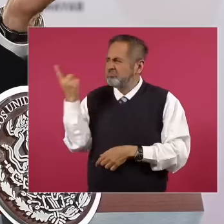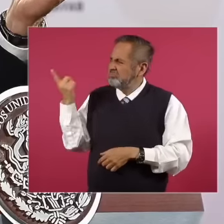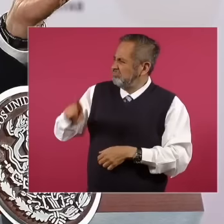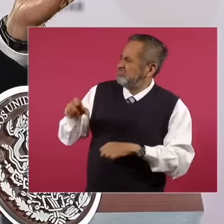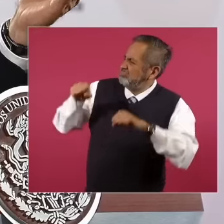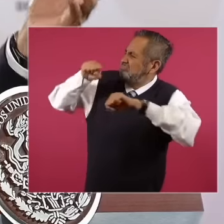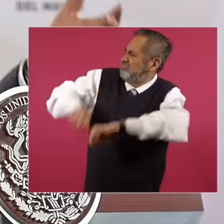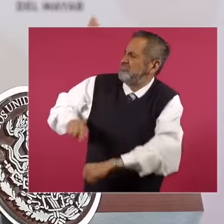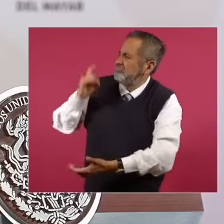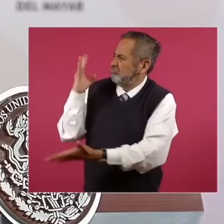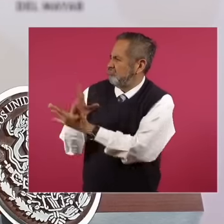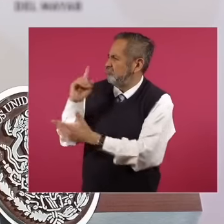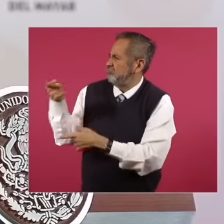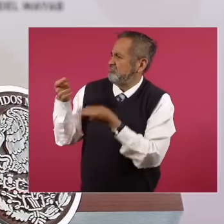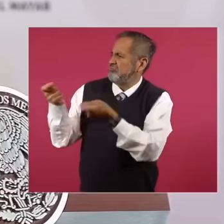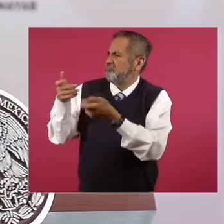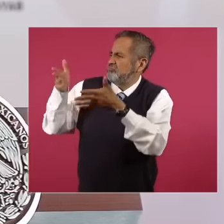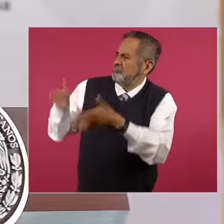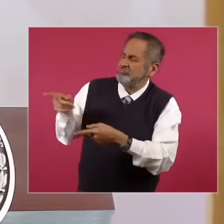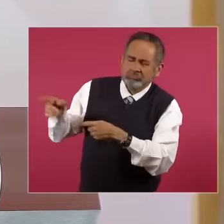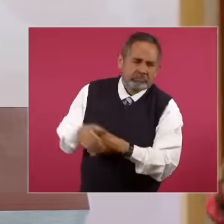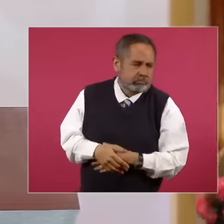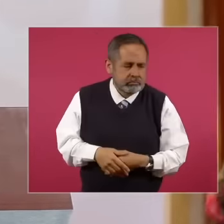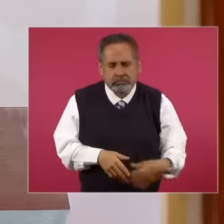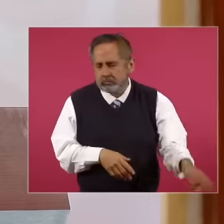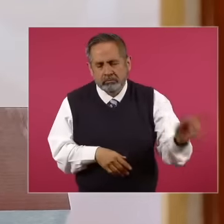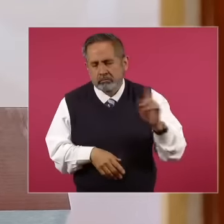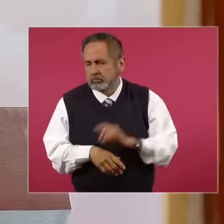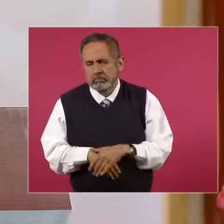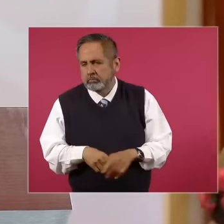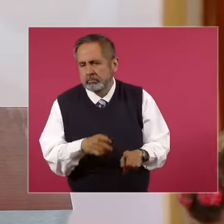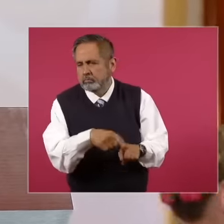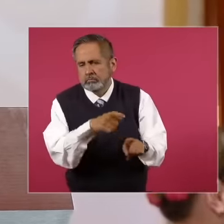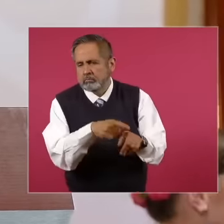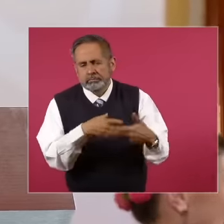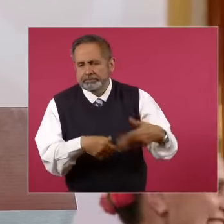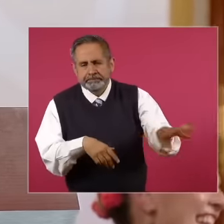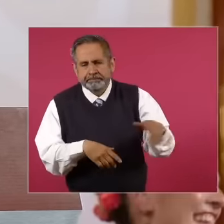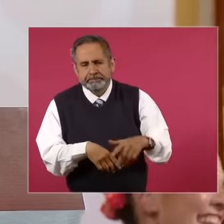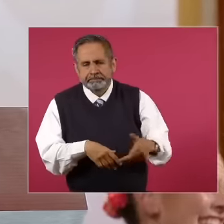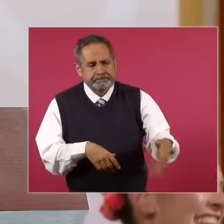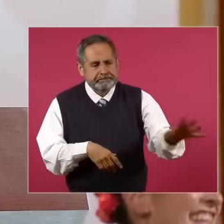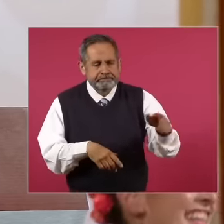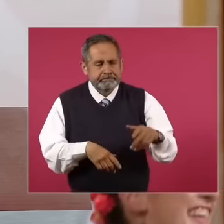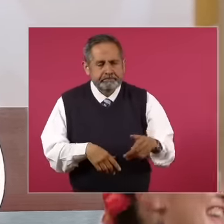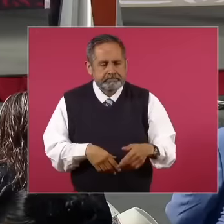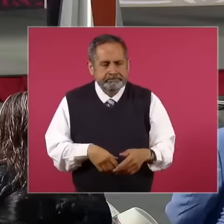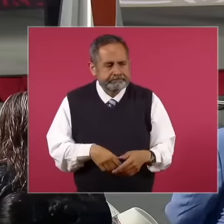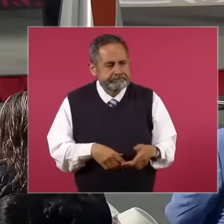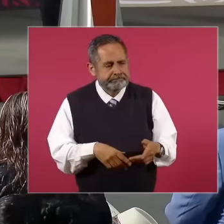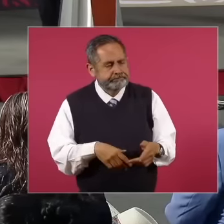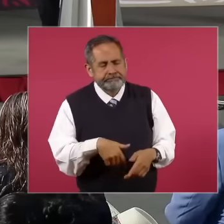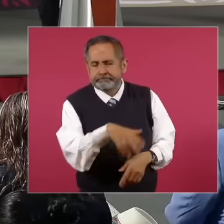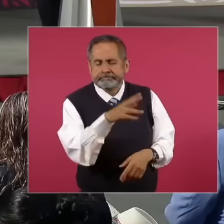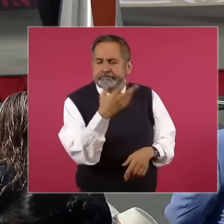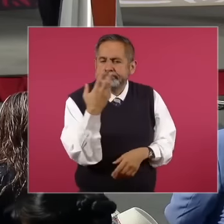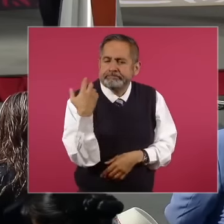. It is something completely